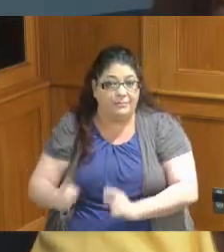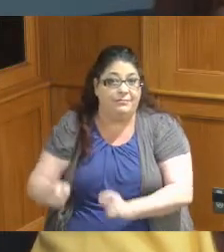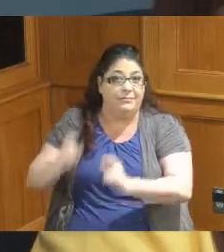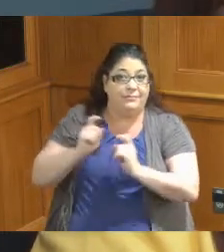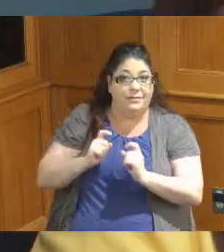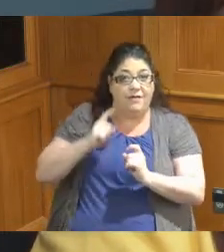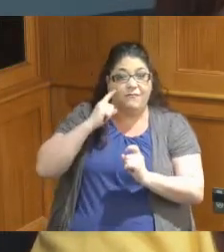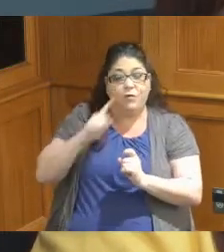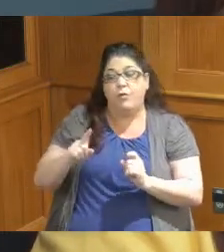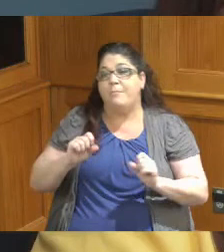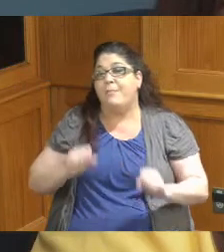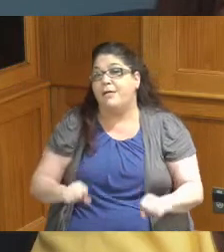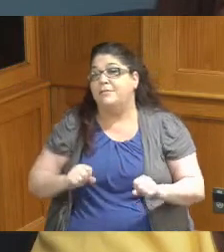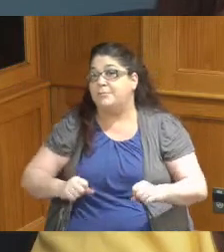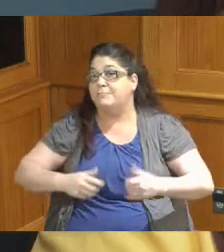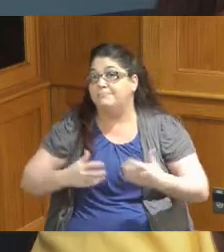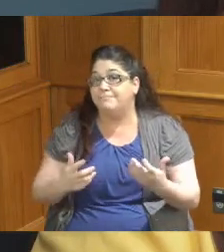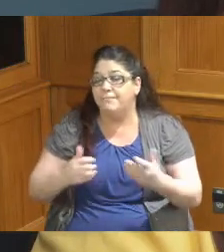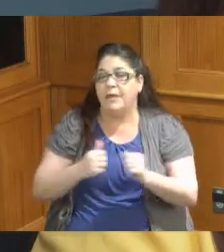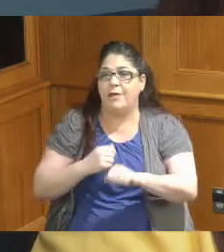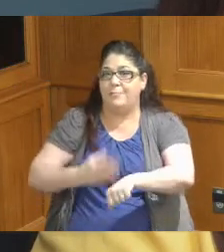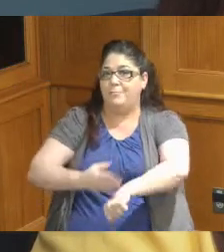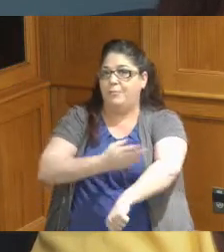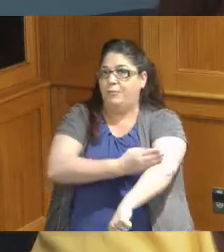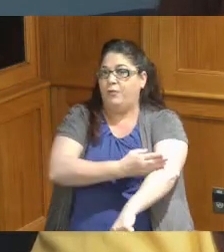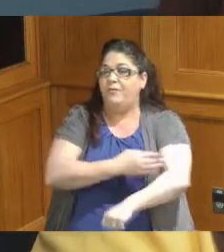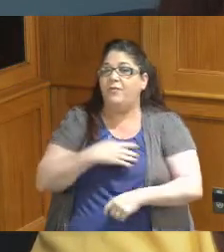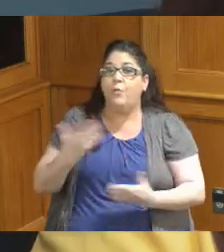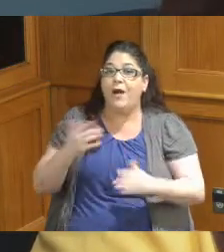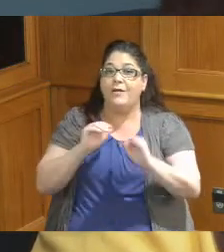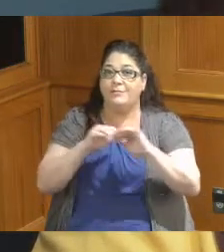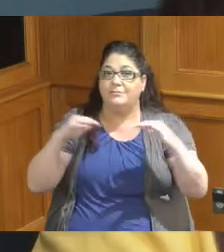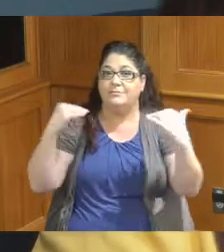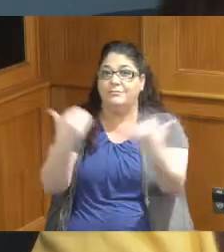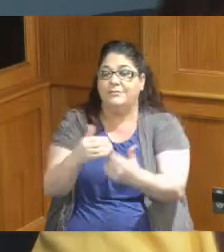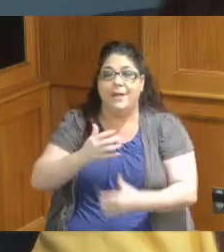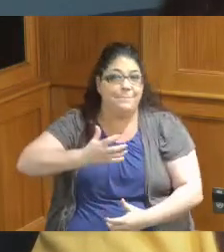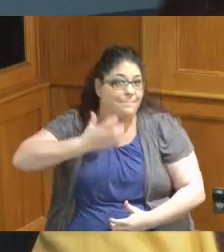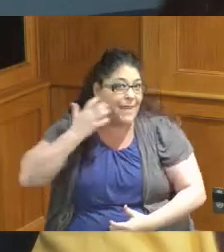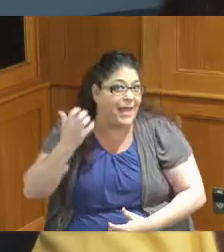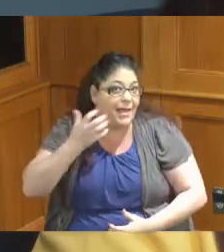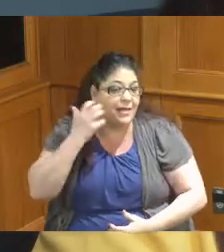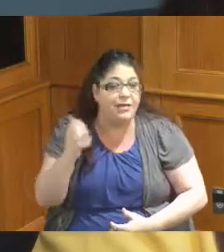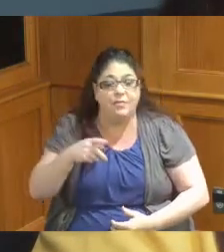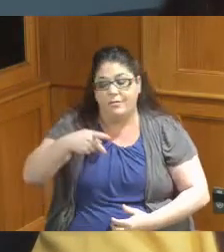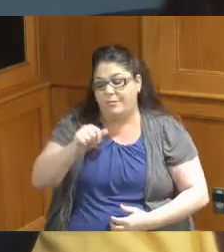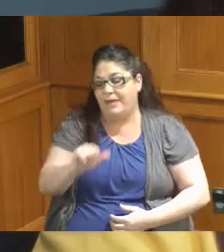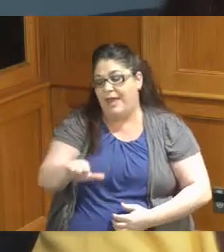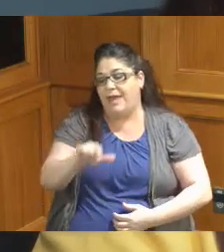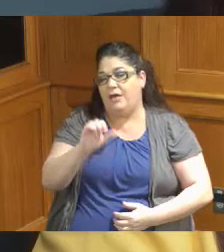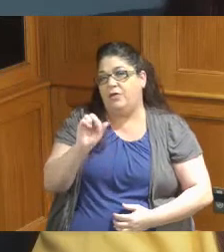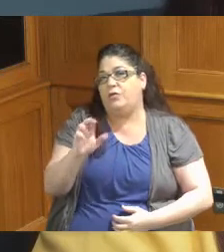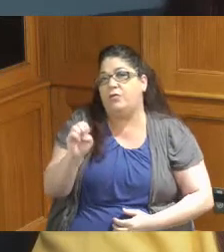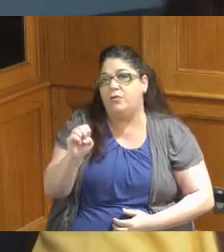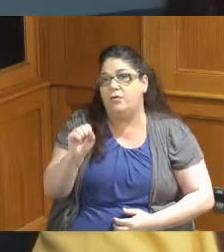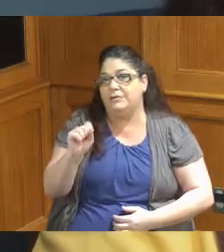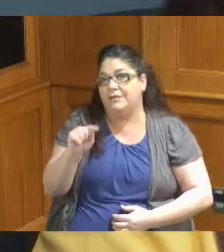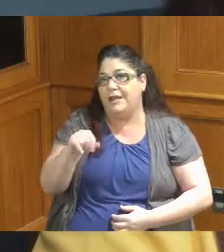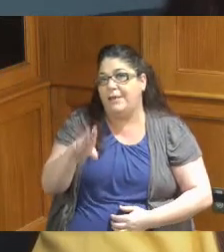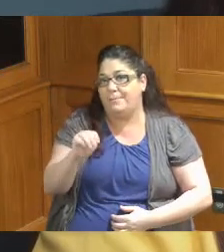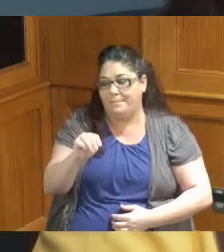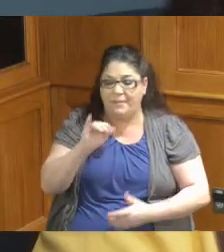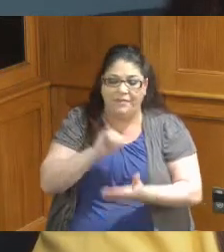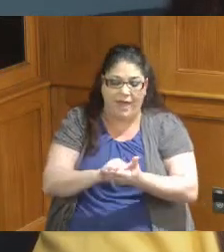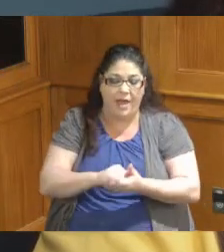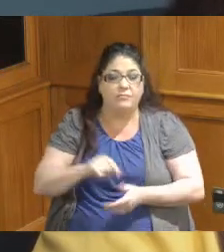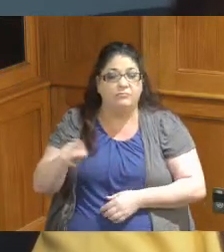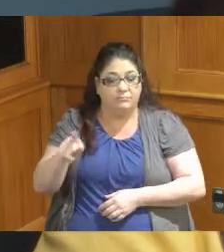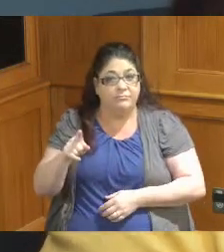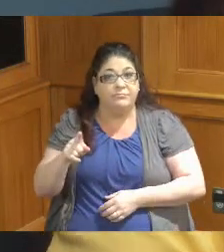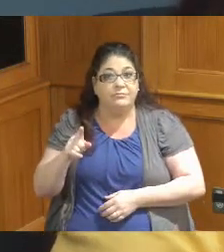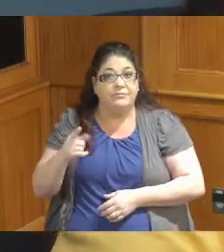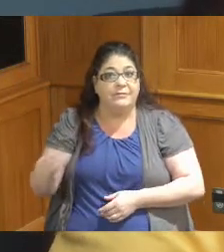possibly improving the stadium the Bengals Paycor Stadium they call it that and so we're looking at